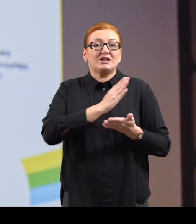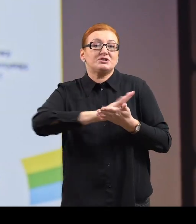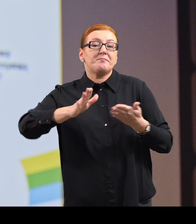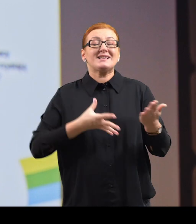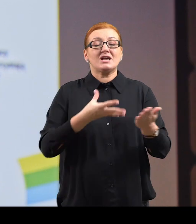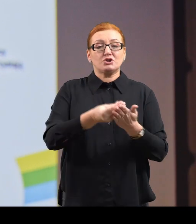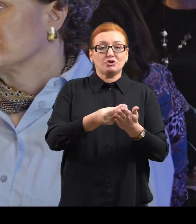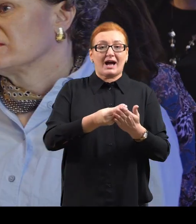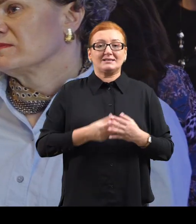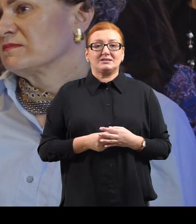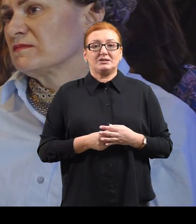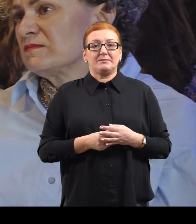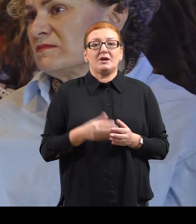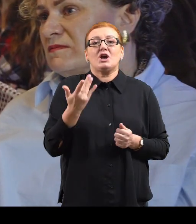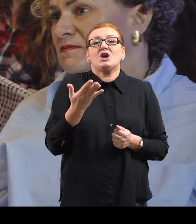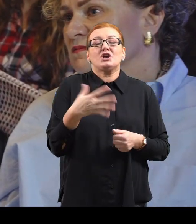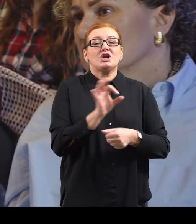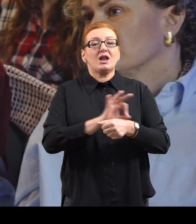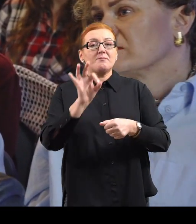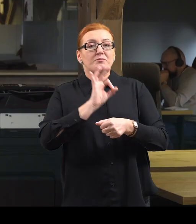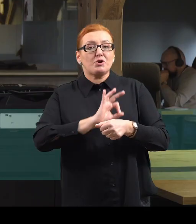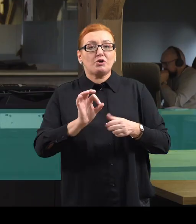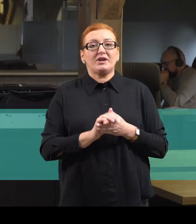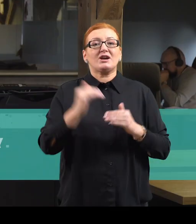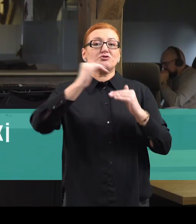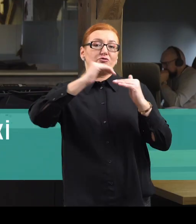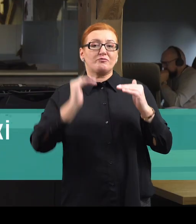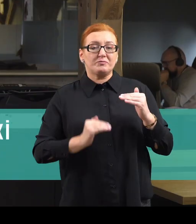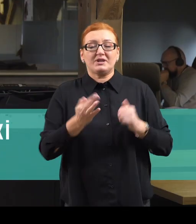if not EU subsidy, fewer projects would be carried out